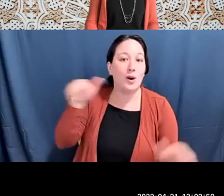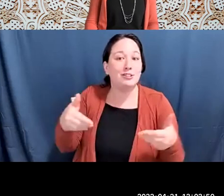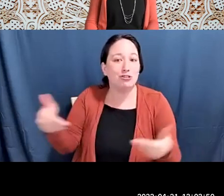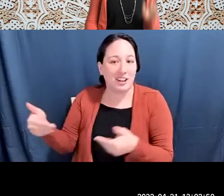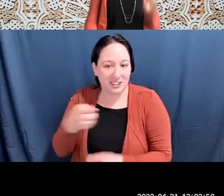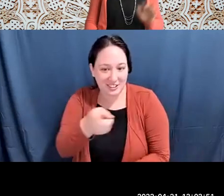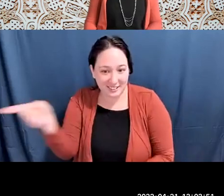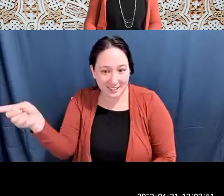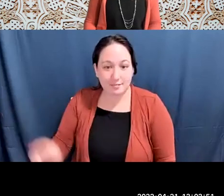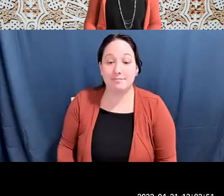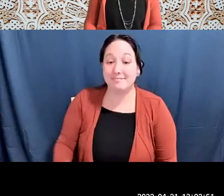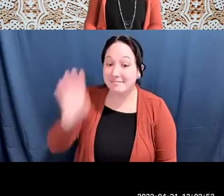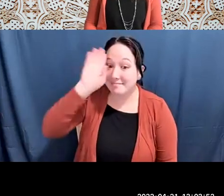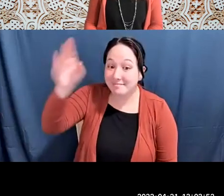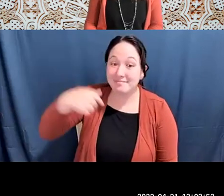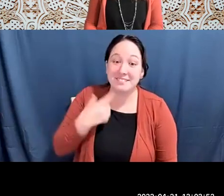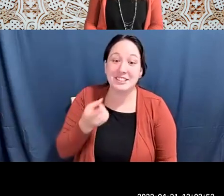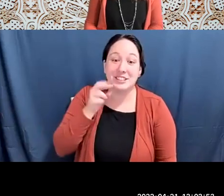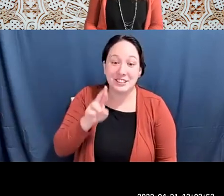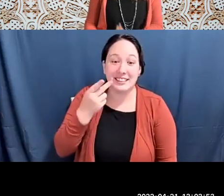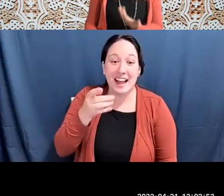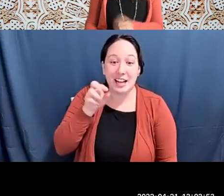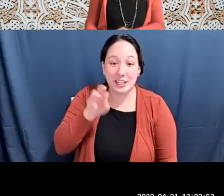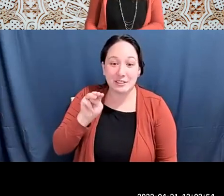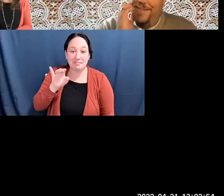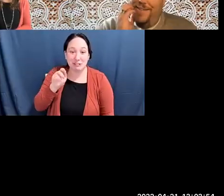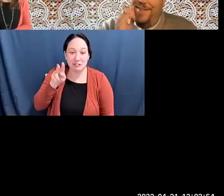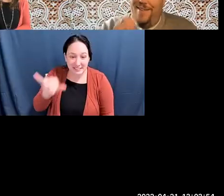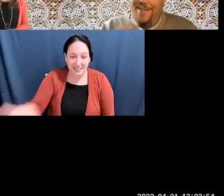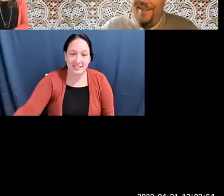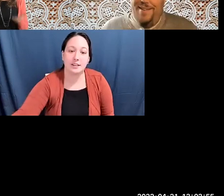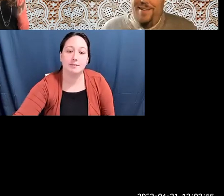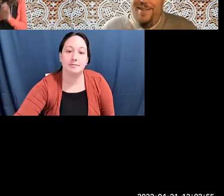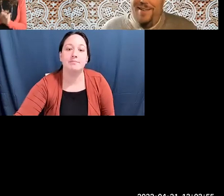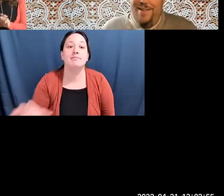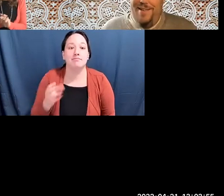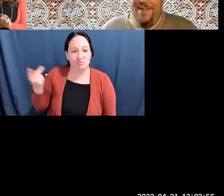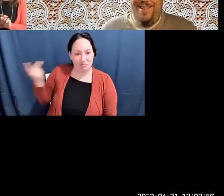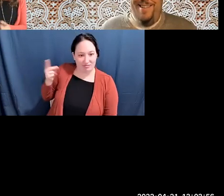Heather McCarty: Hi I'm Dr. Heather McCarty and along with Dr. Kyle Livie we get the incredible privilege